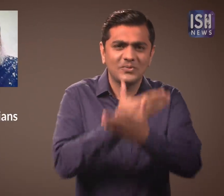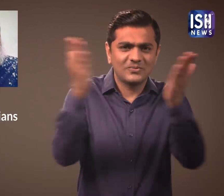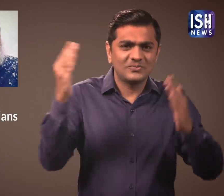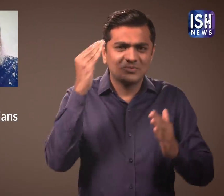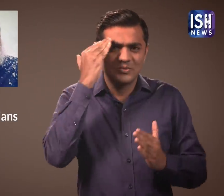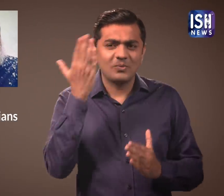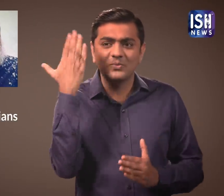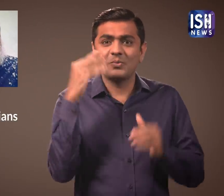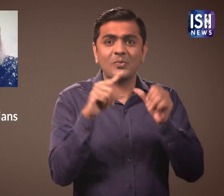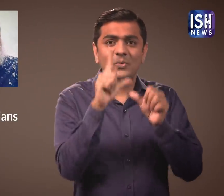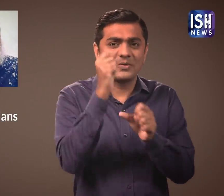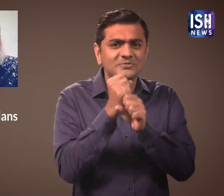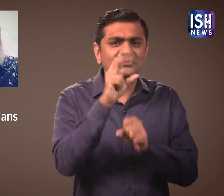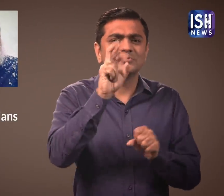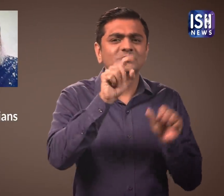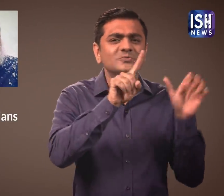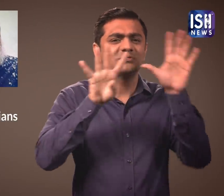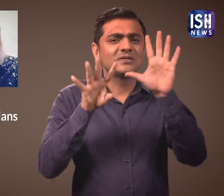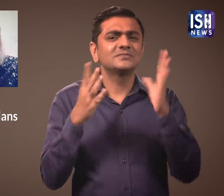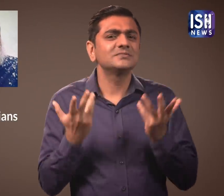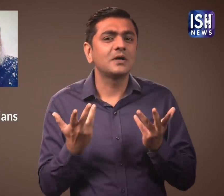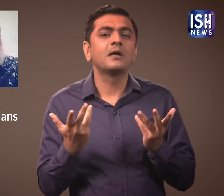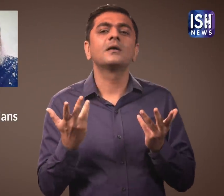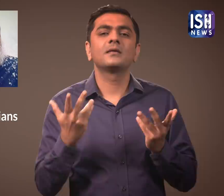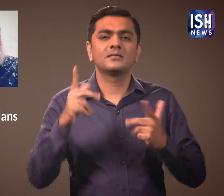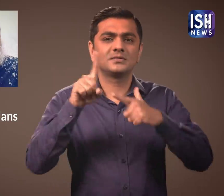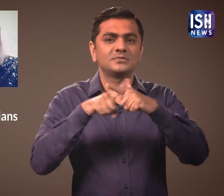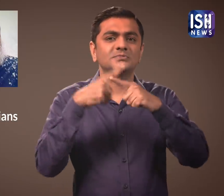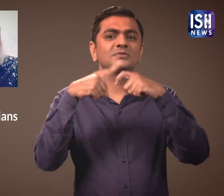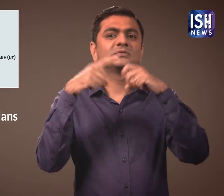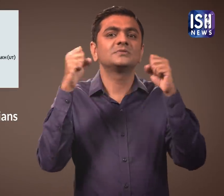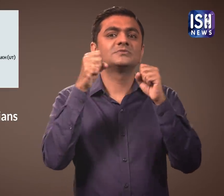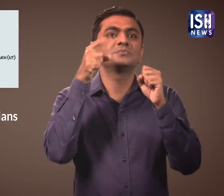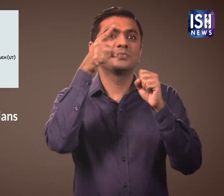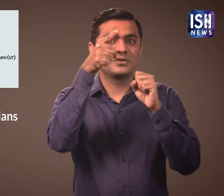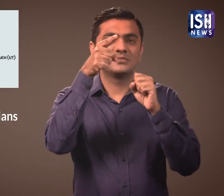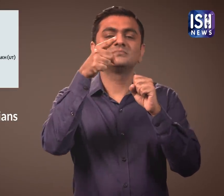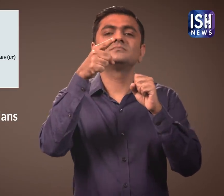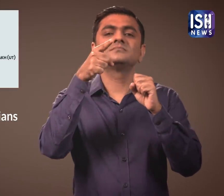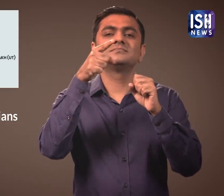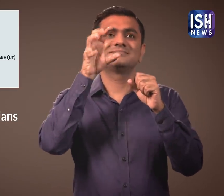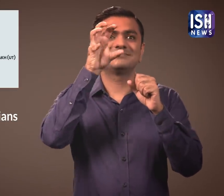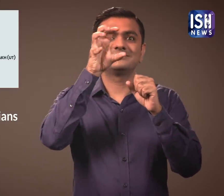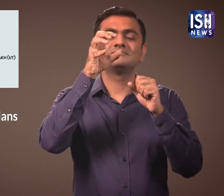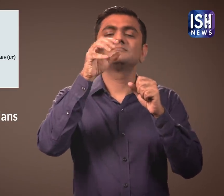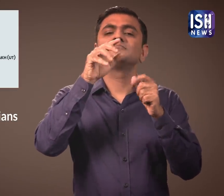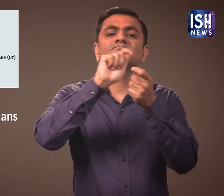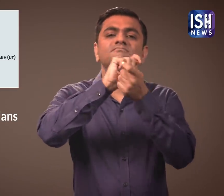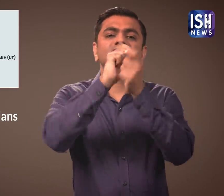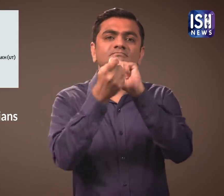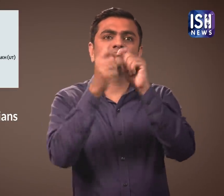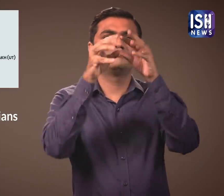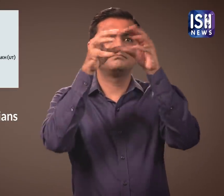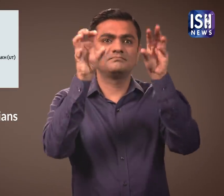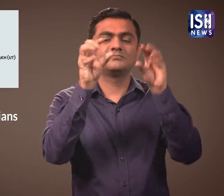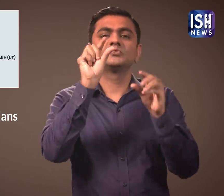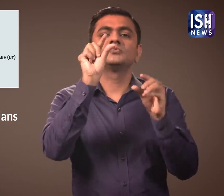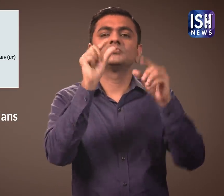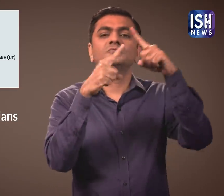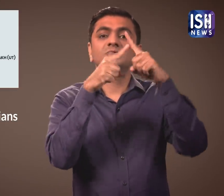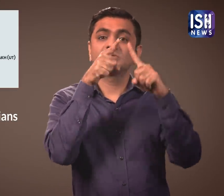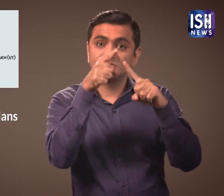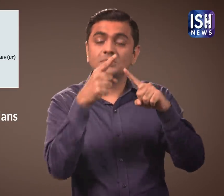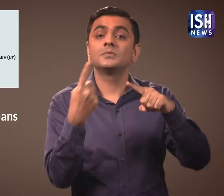In August 2019, the BJP government bifurcated J&K in two Union Territories